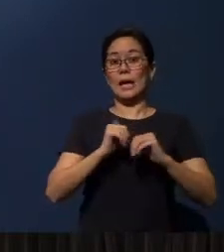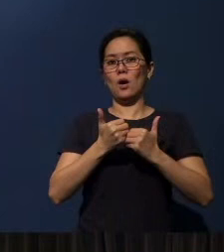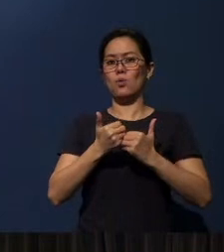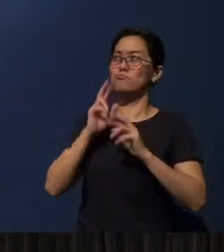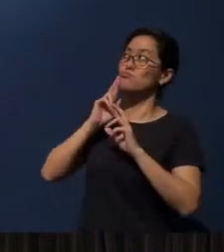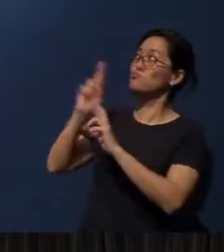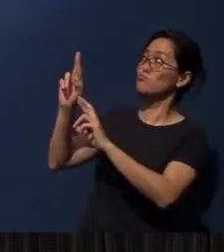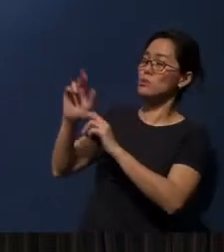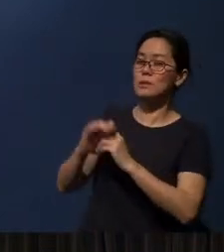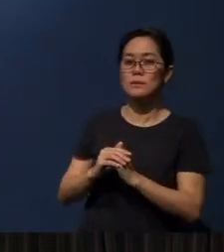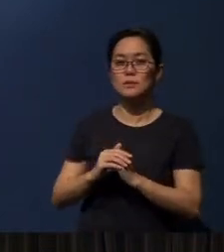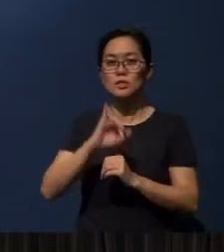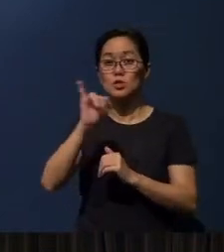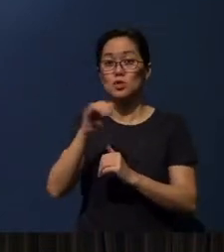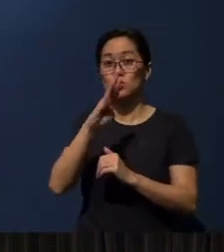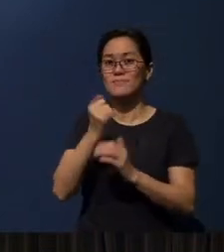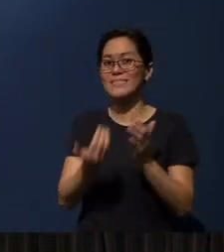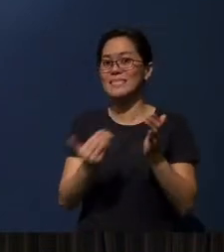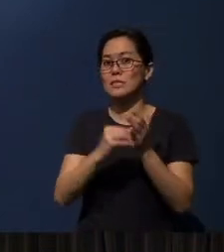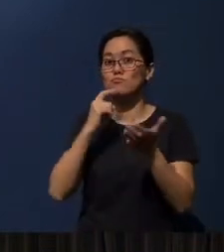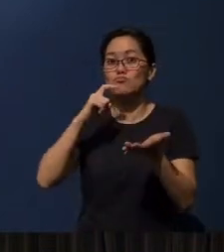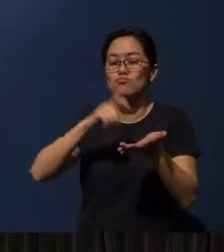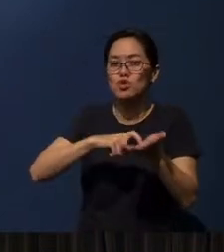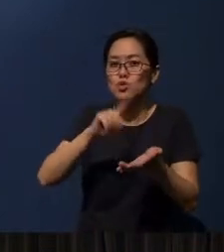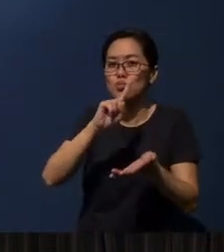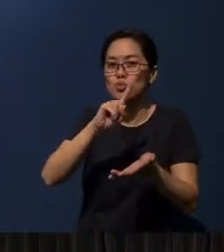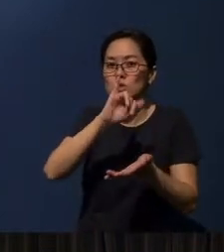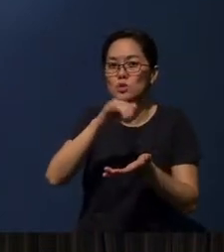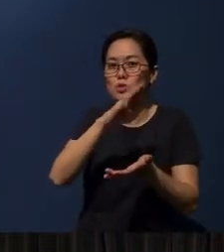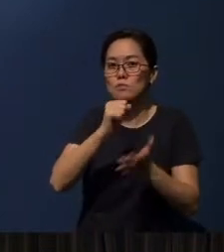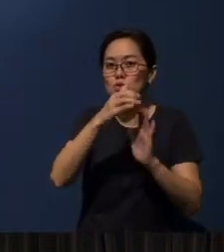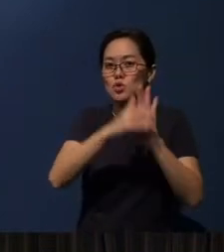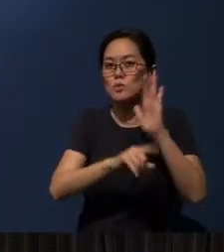James again mentioned this in James chapter 1 verse 22: